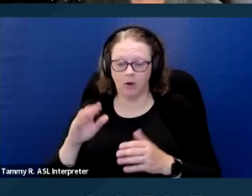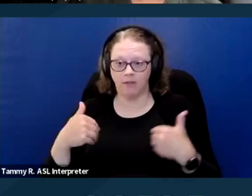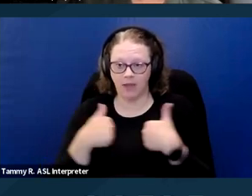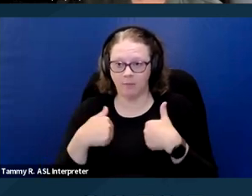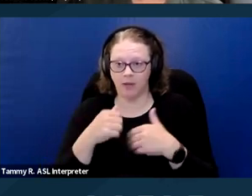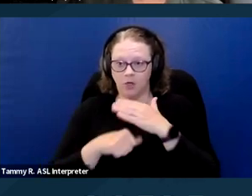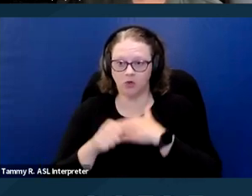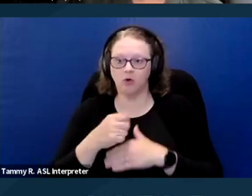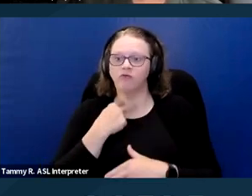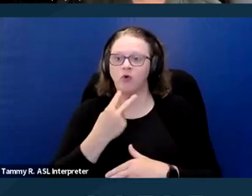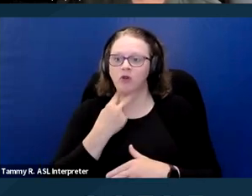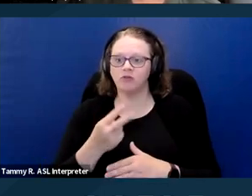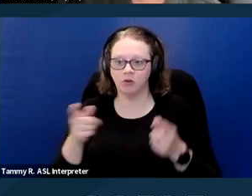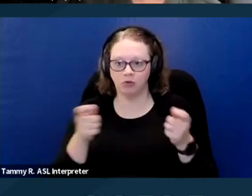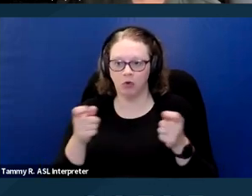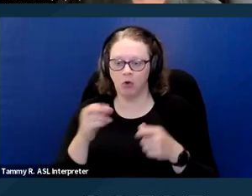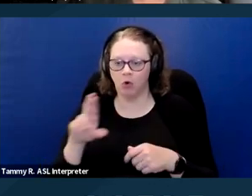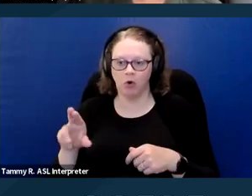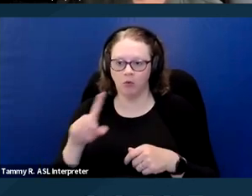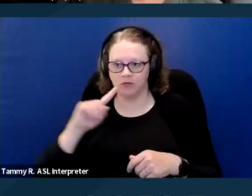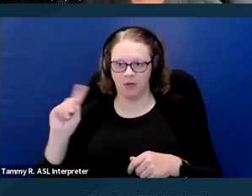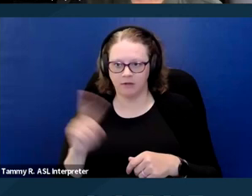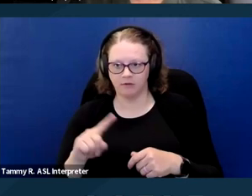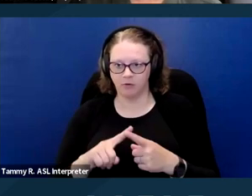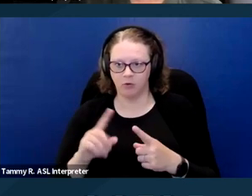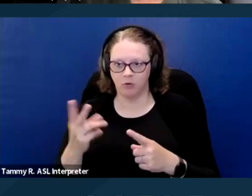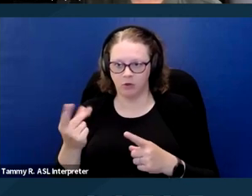otherwise responsive to the dog's handler.